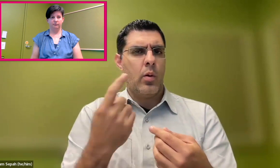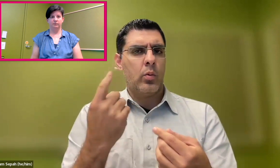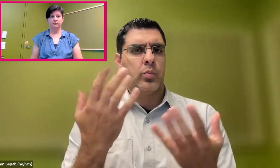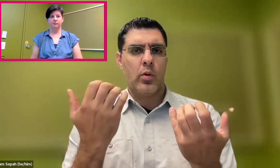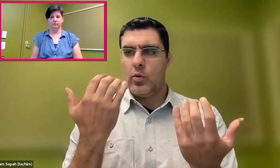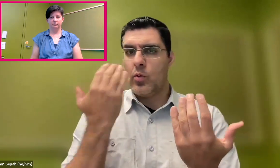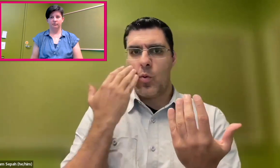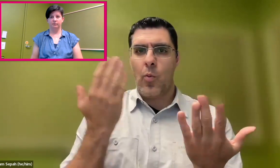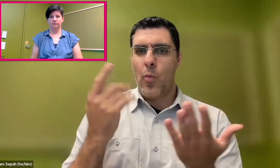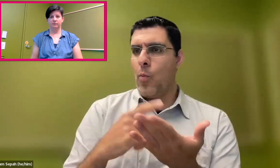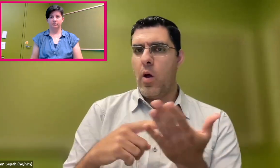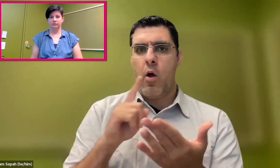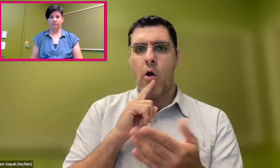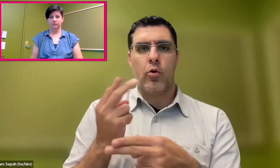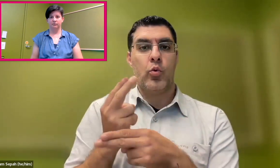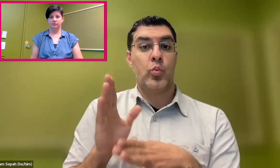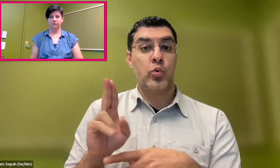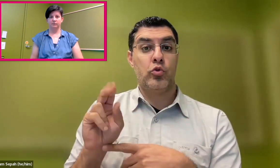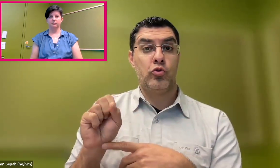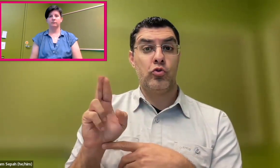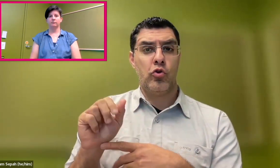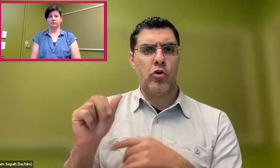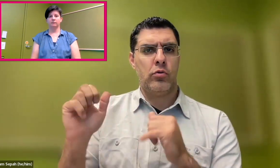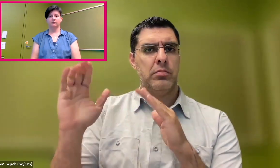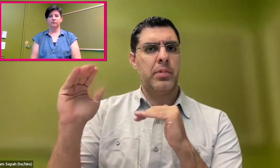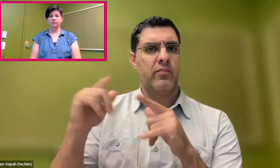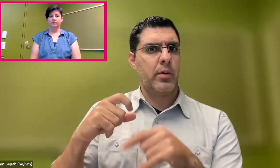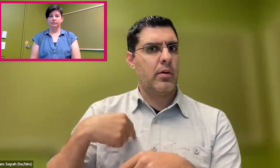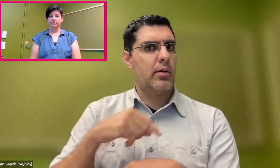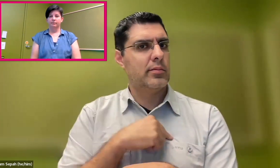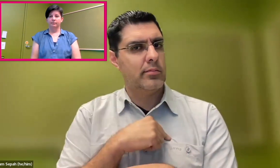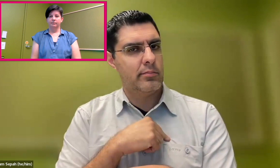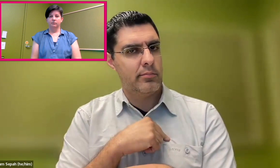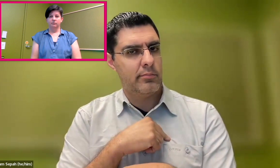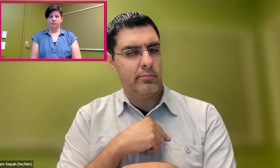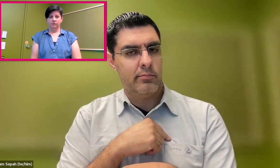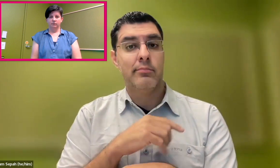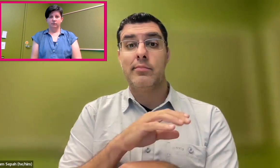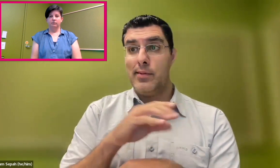in general, that we know what the users are expecting from us